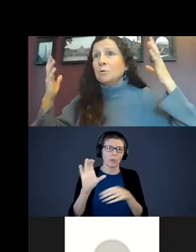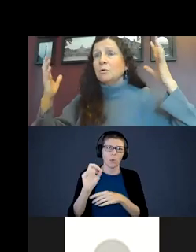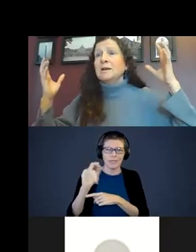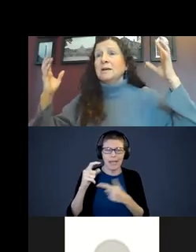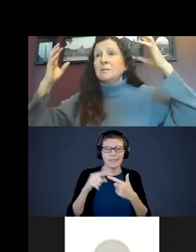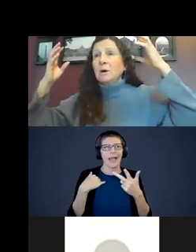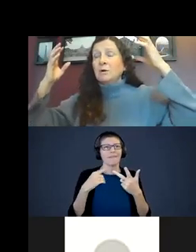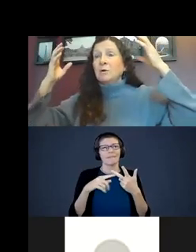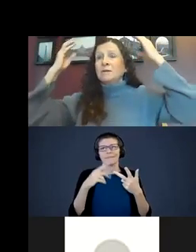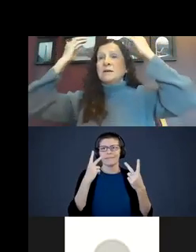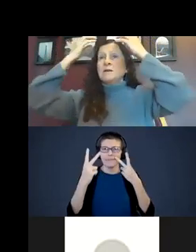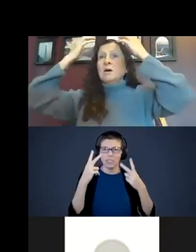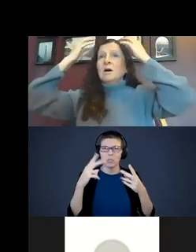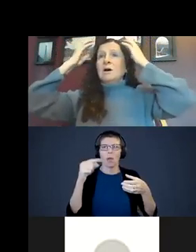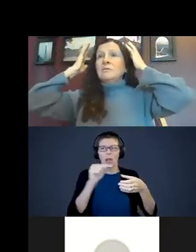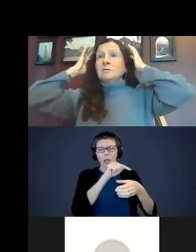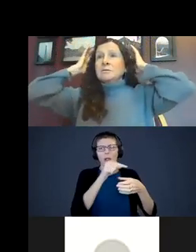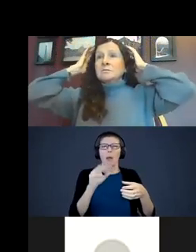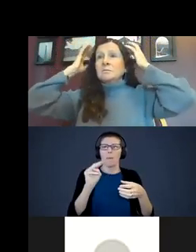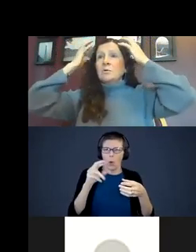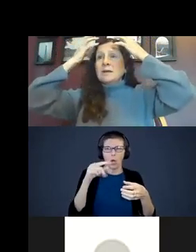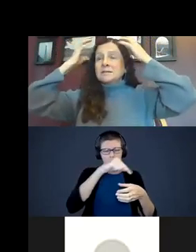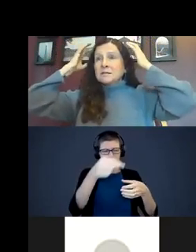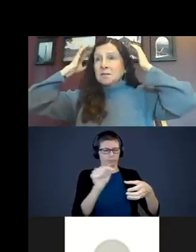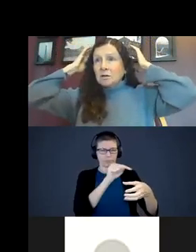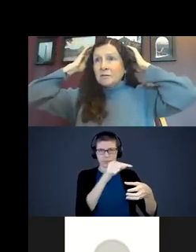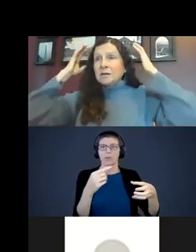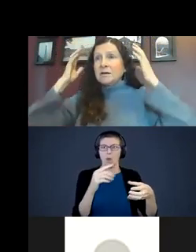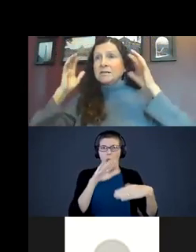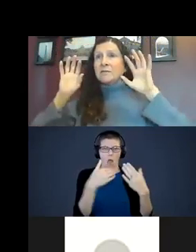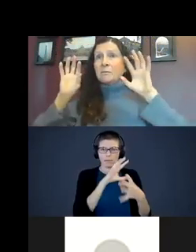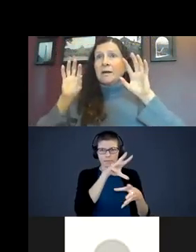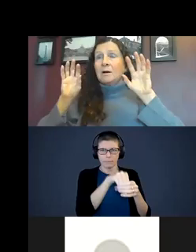cortex, a language cortex, a motor cortex. All those cortexes, all those areas of the brain